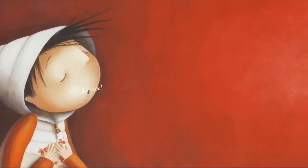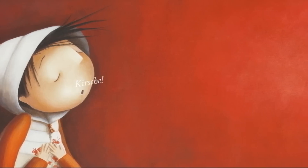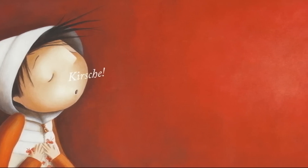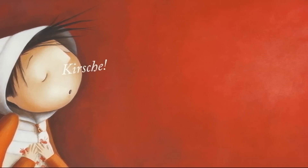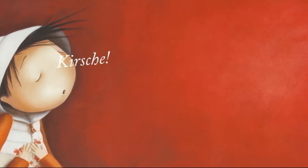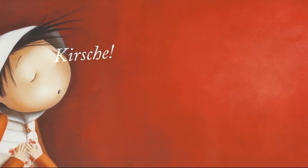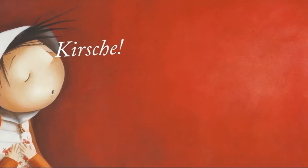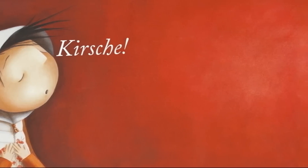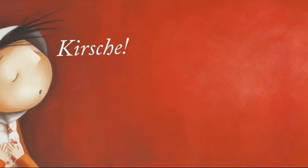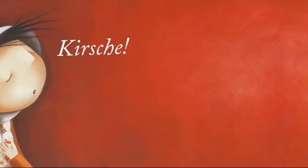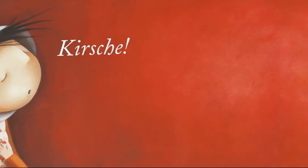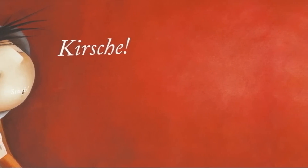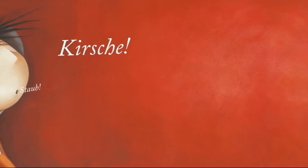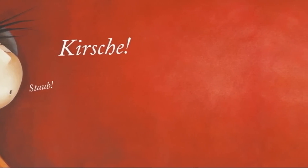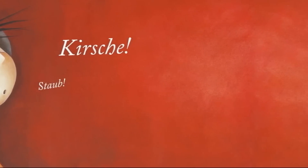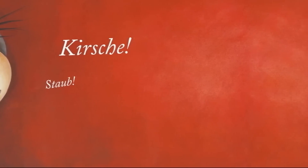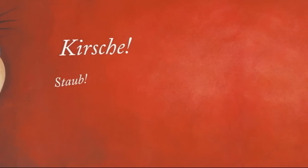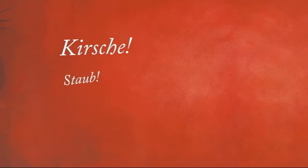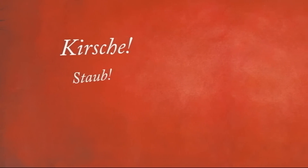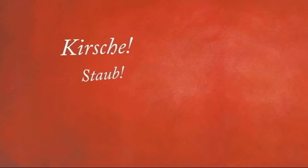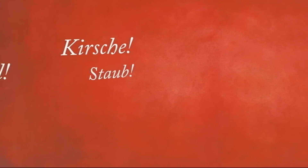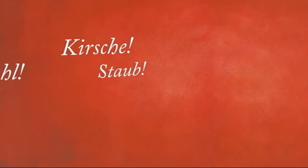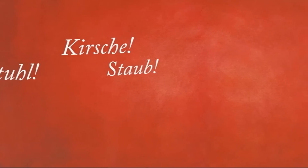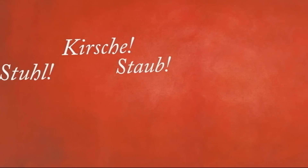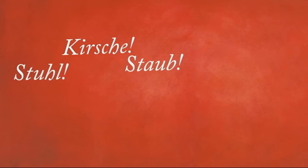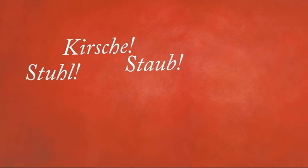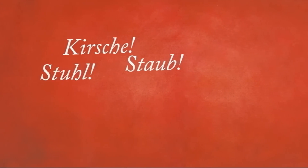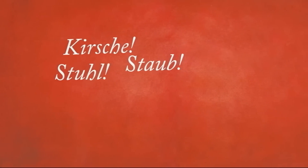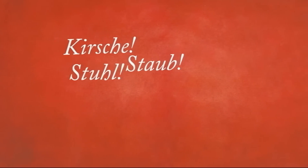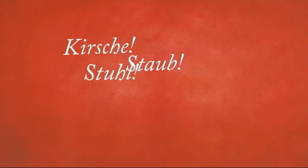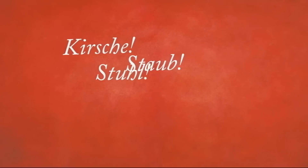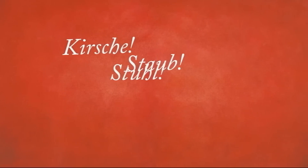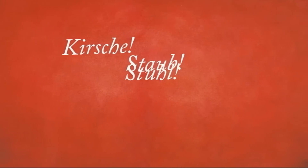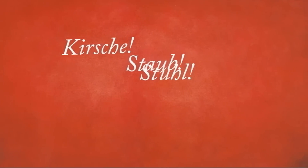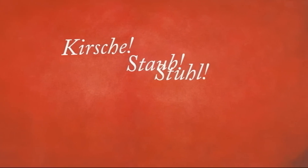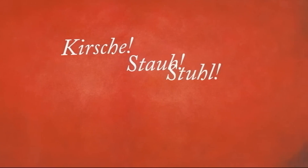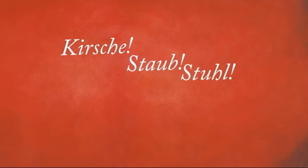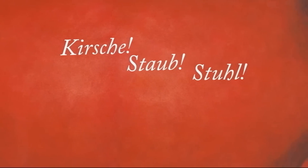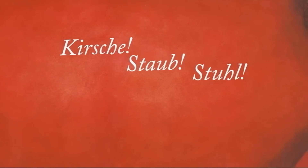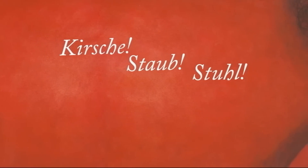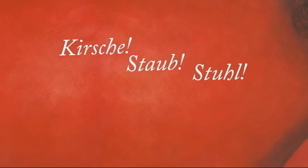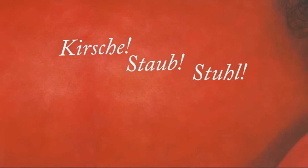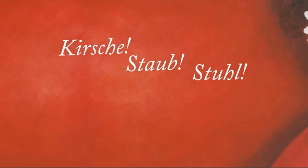Cherry ... Dust ... Chair